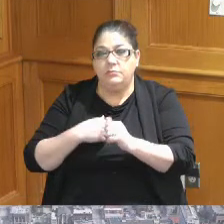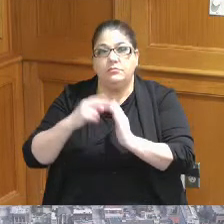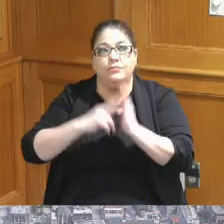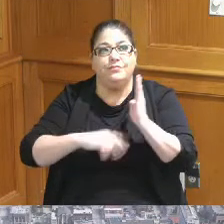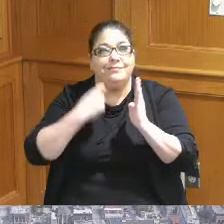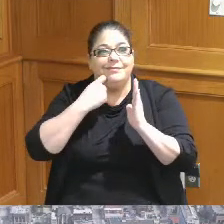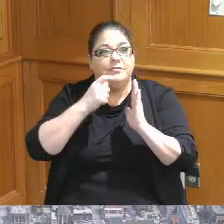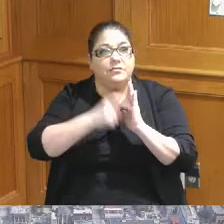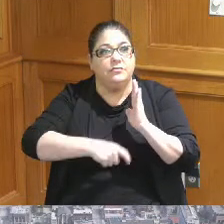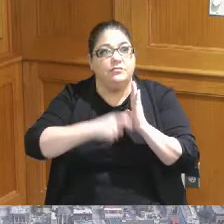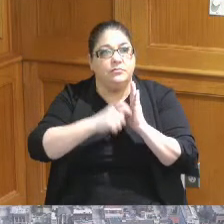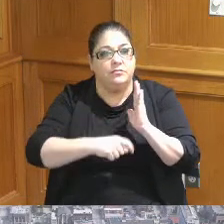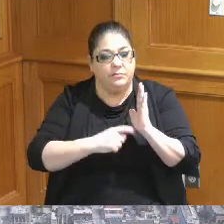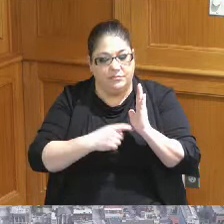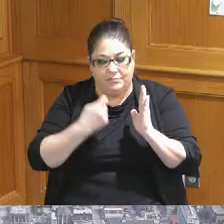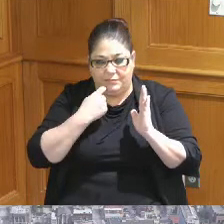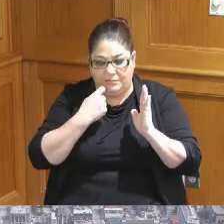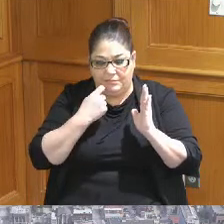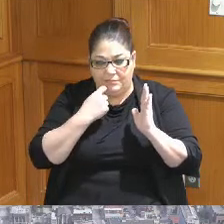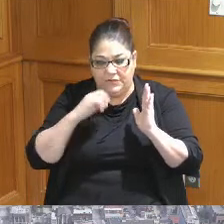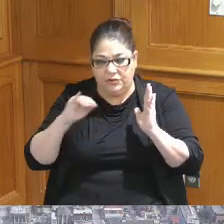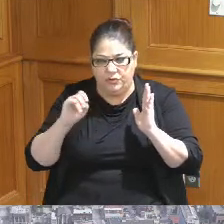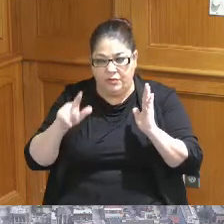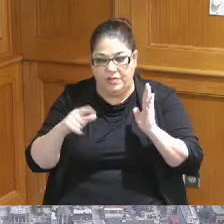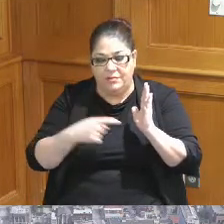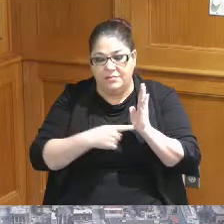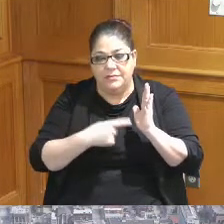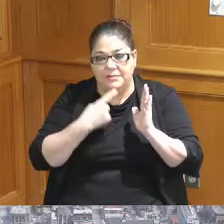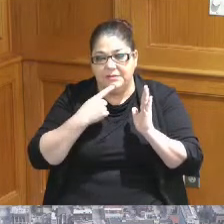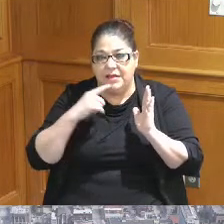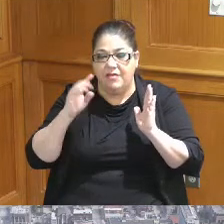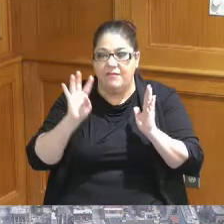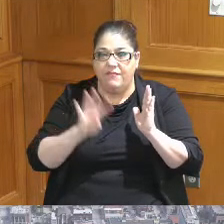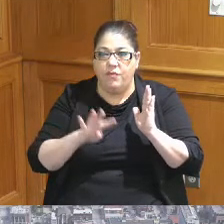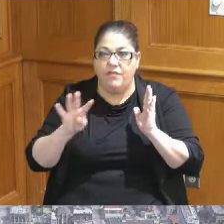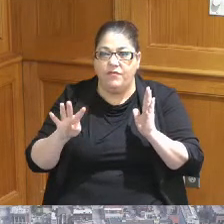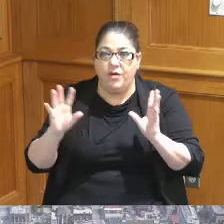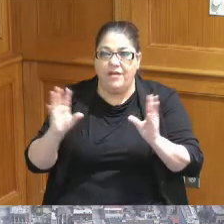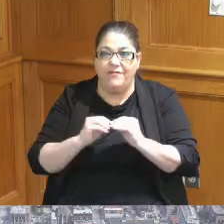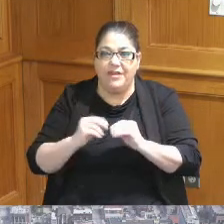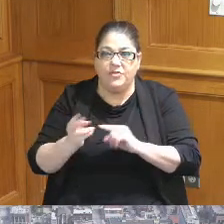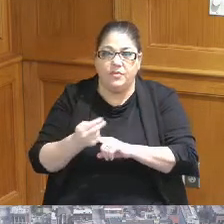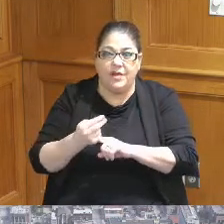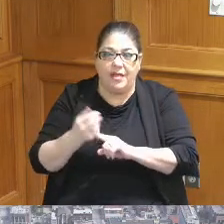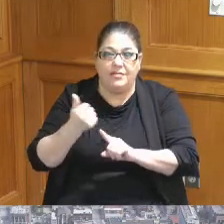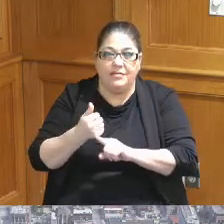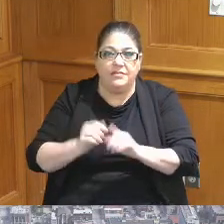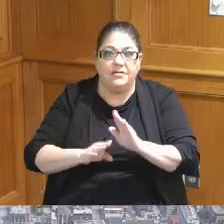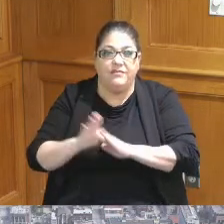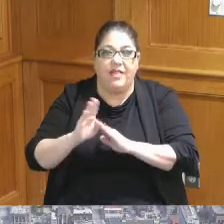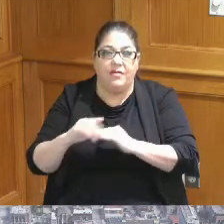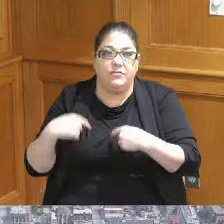in a journal just the other day that showed a 44 convention hotels developed over the the past